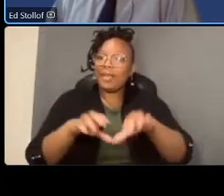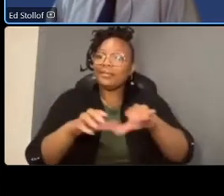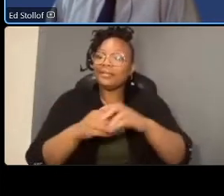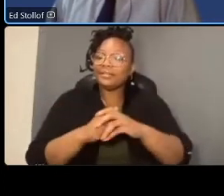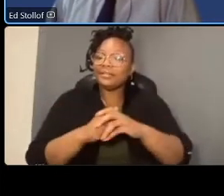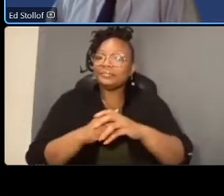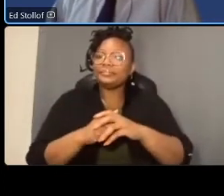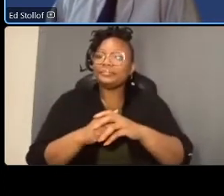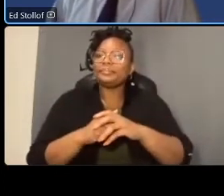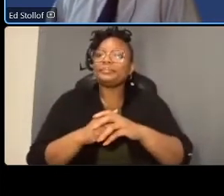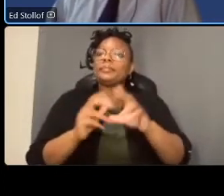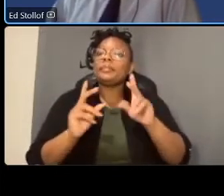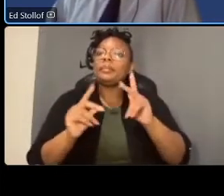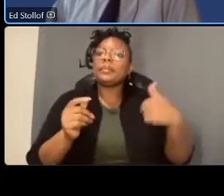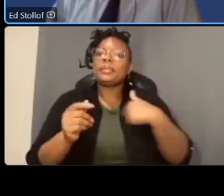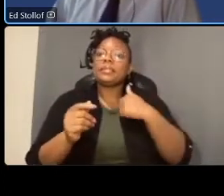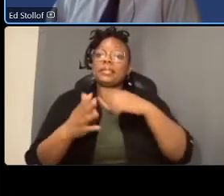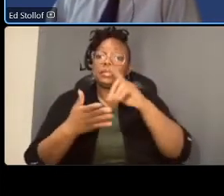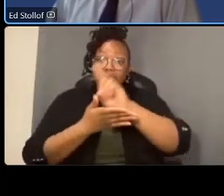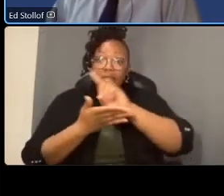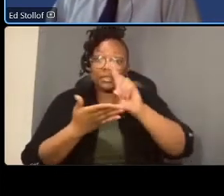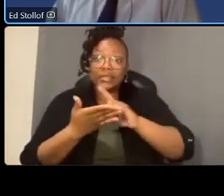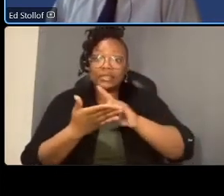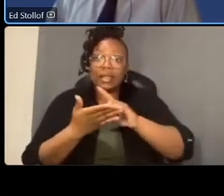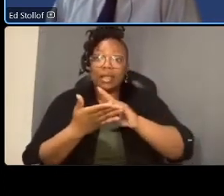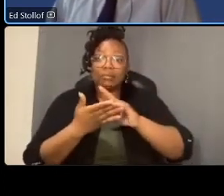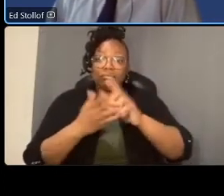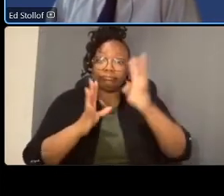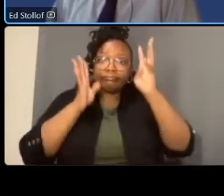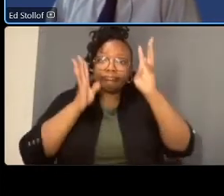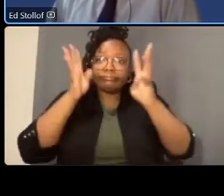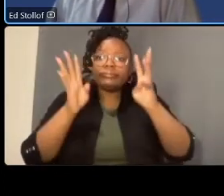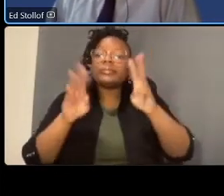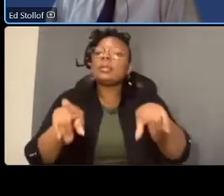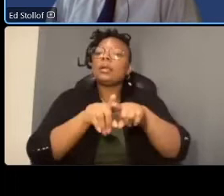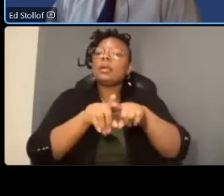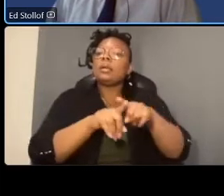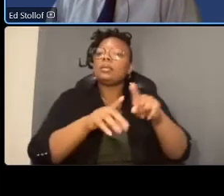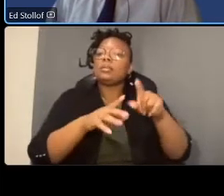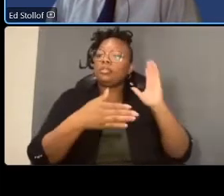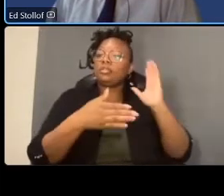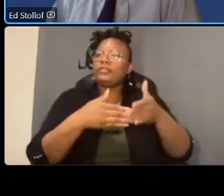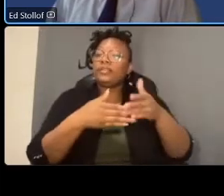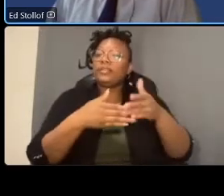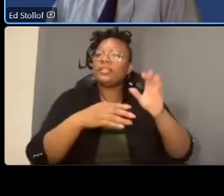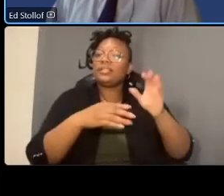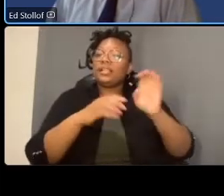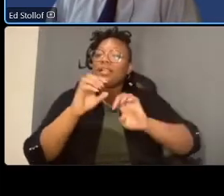allows us to begin design procurement and allows us to complete the environmental documentation